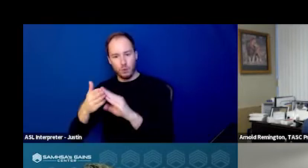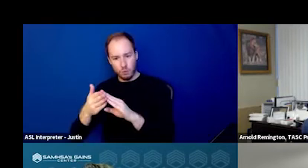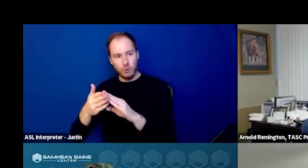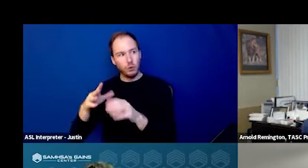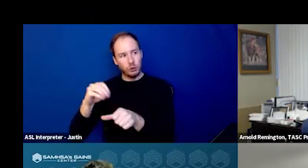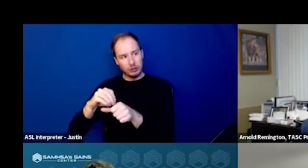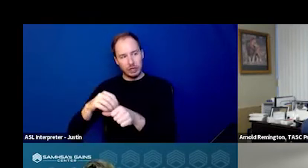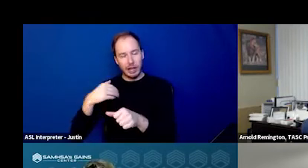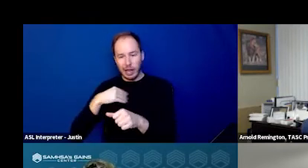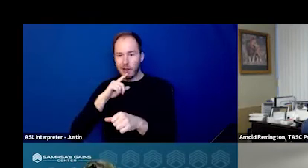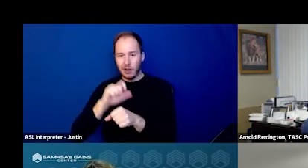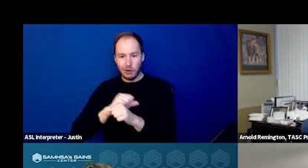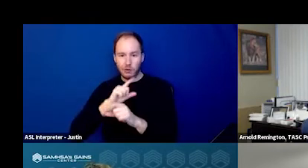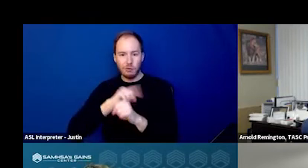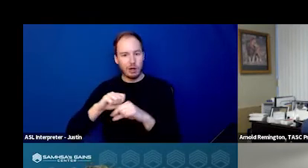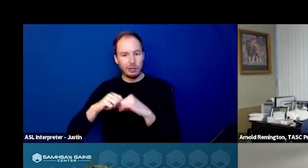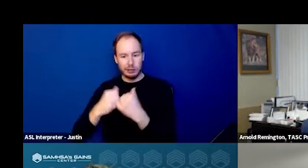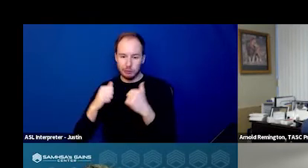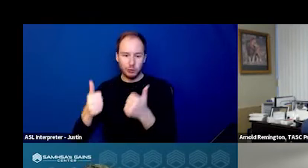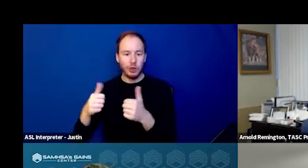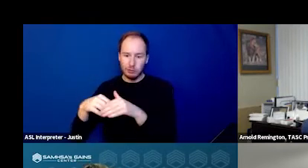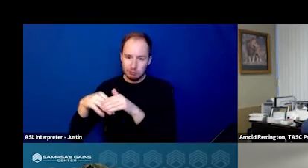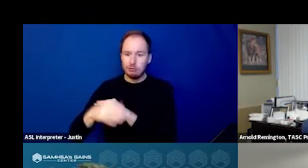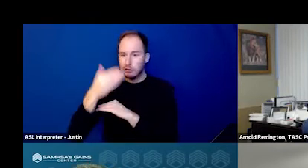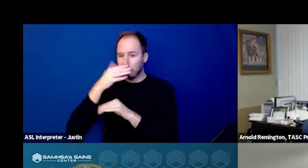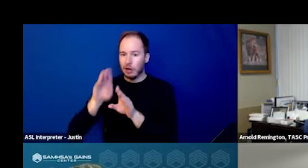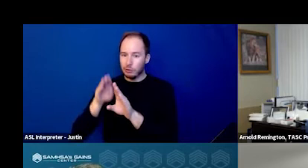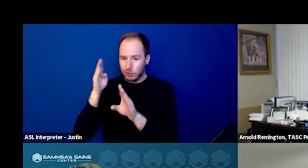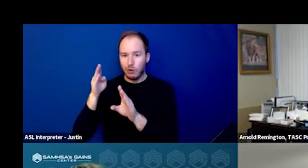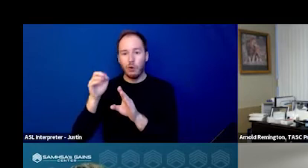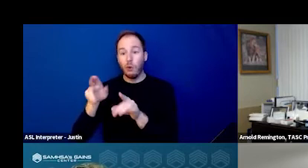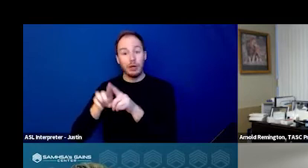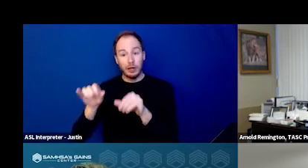center, so that as soon as someone came in our front door, or if at the same time simultaneously